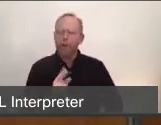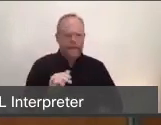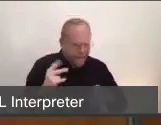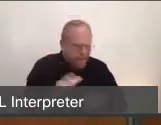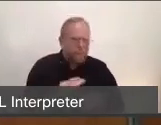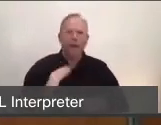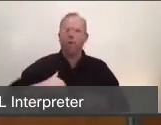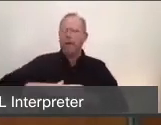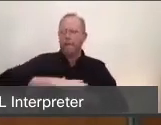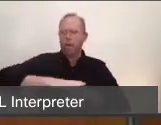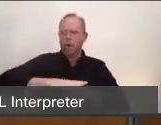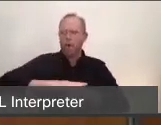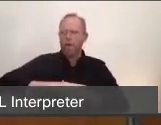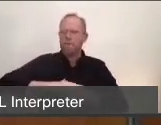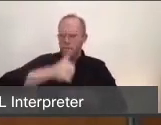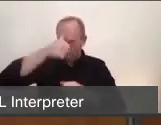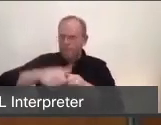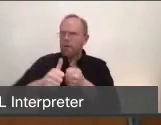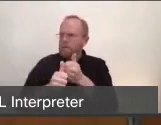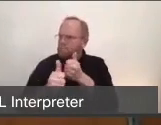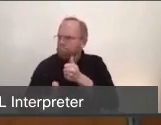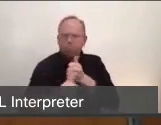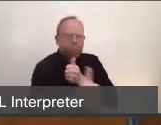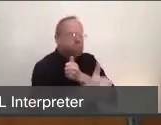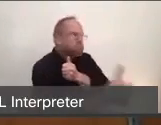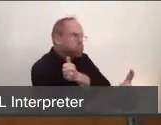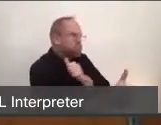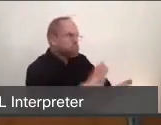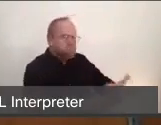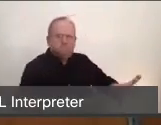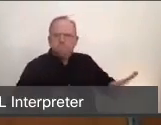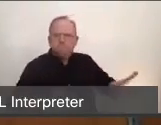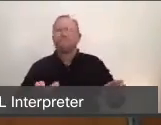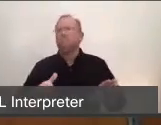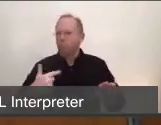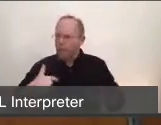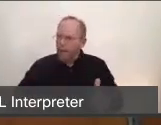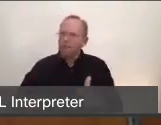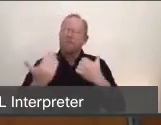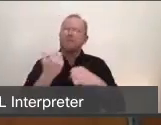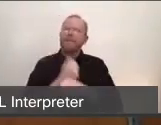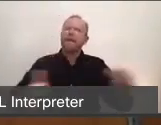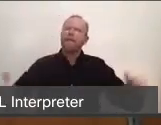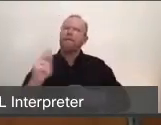we are saving lives by staying home. We've come together as a community in such an impressive way,